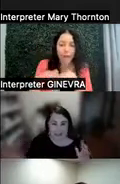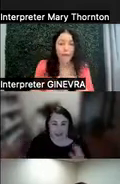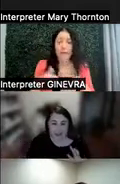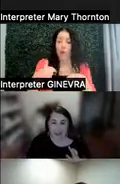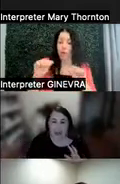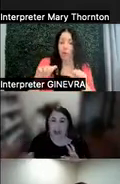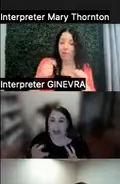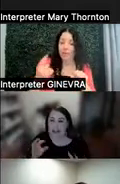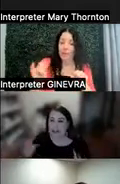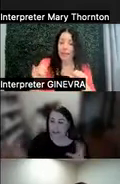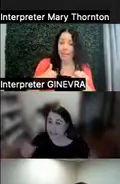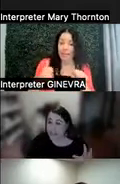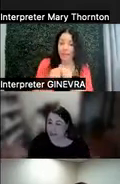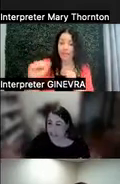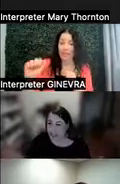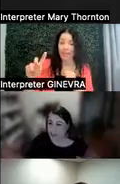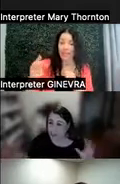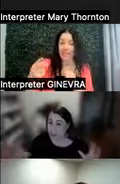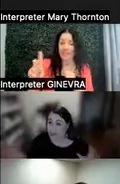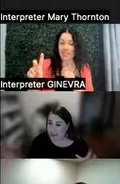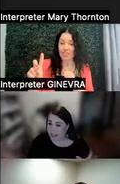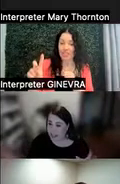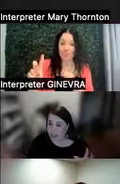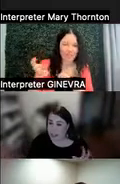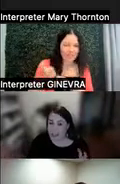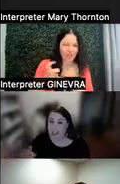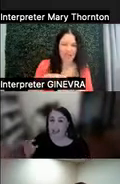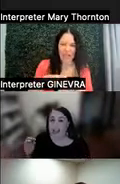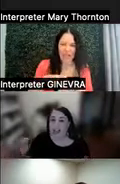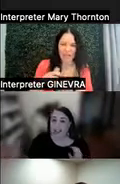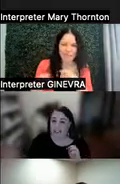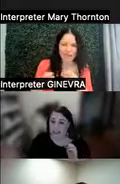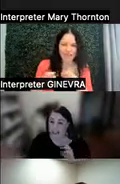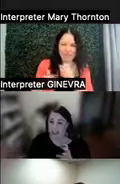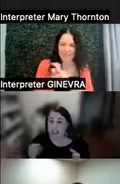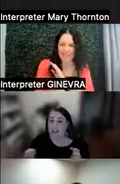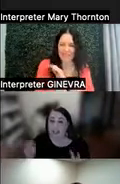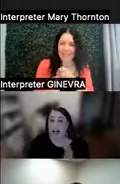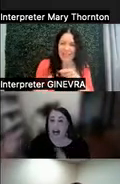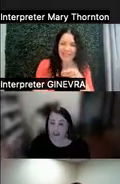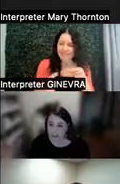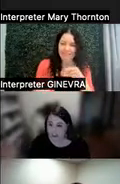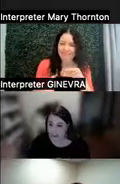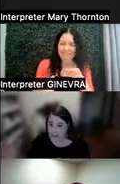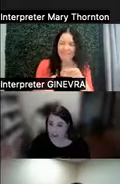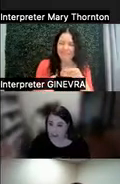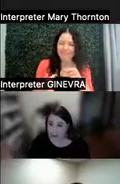who has a really difficult time with time management, and has difficulty adhering to other people's timelines,